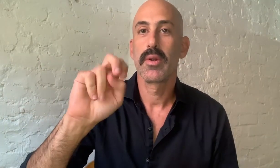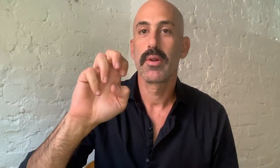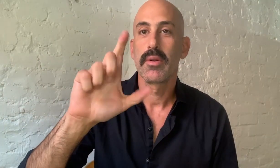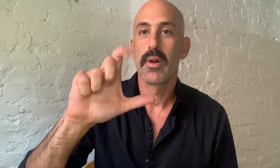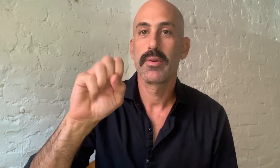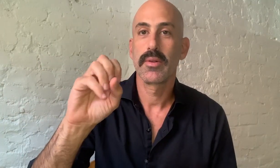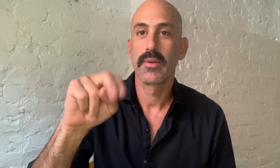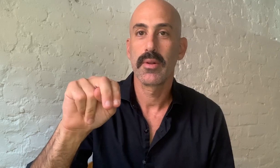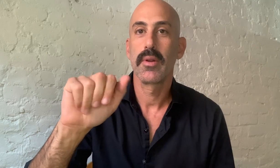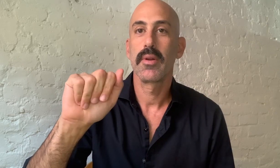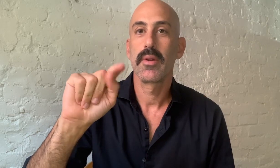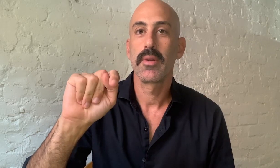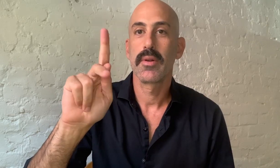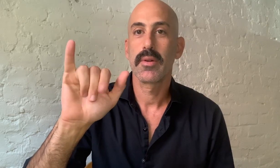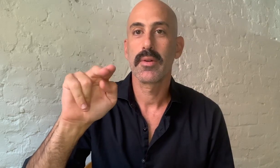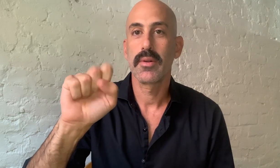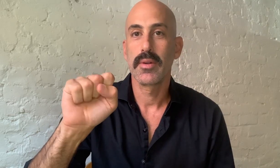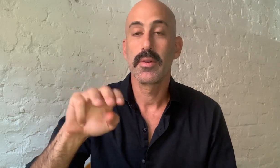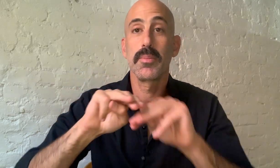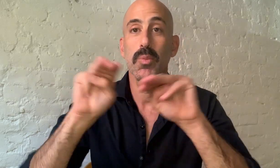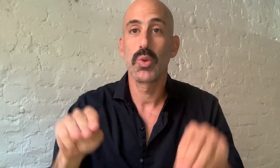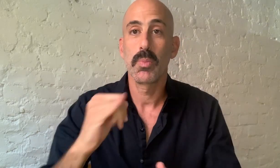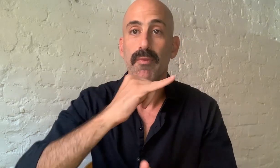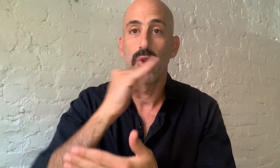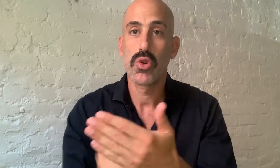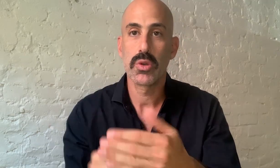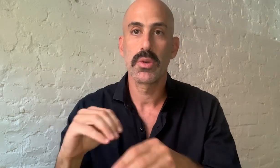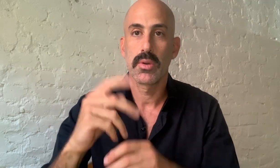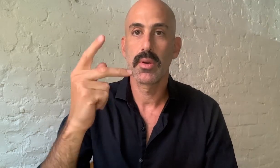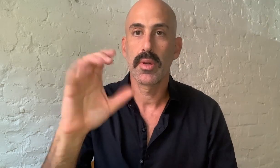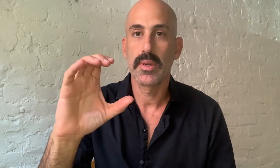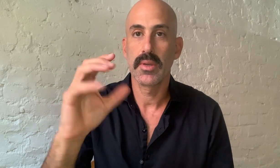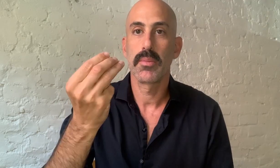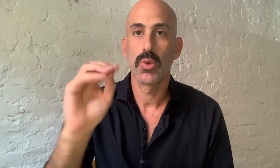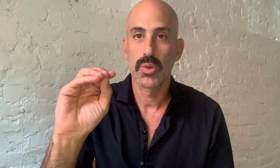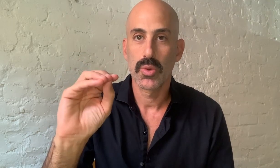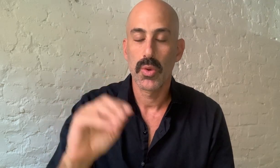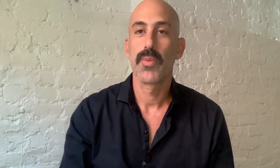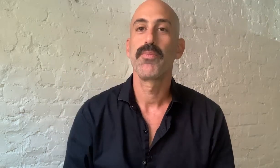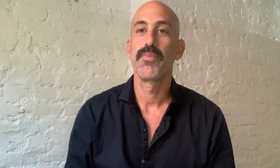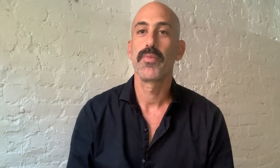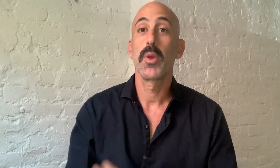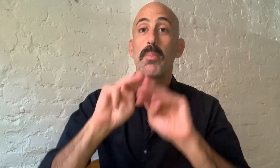The Nelson-Atkins Museum of Art in Kansas City, Missouri.